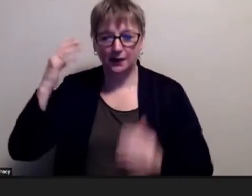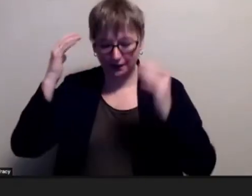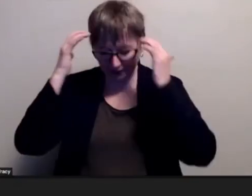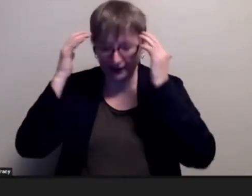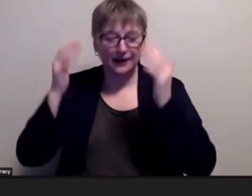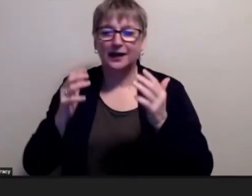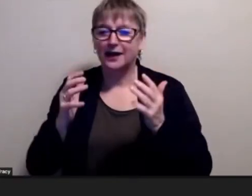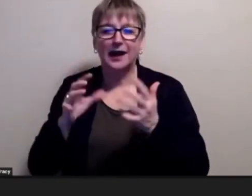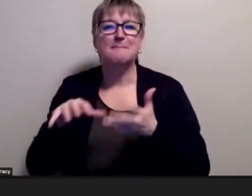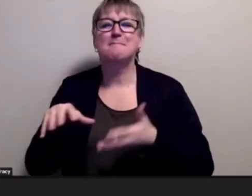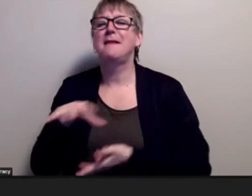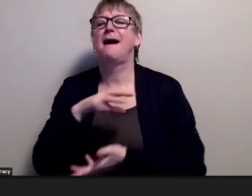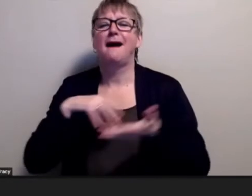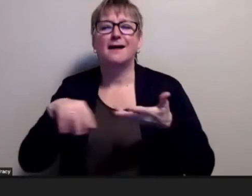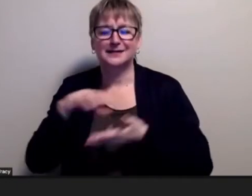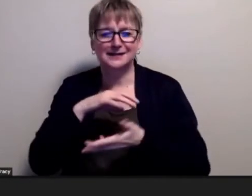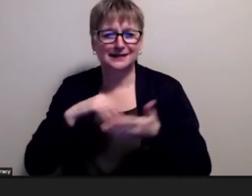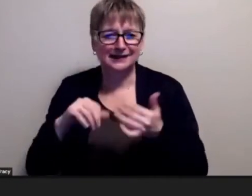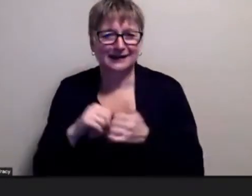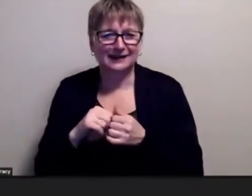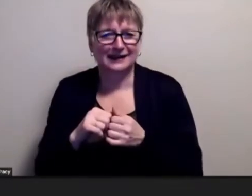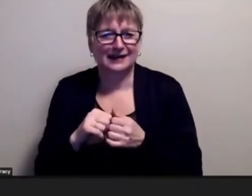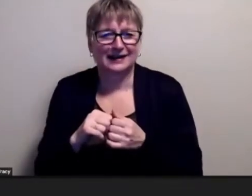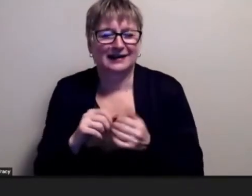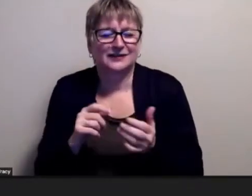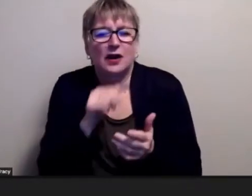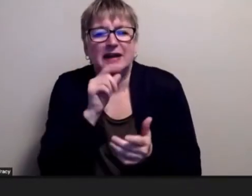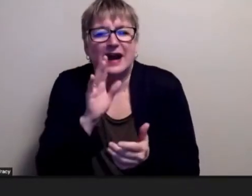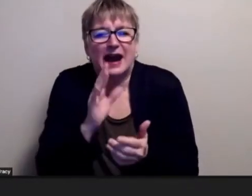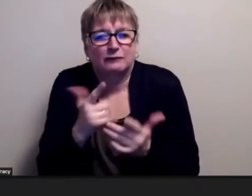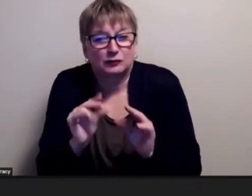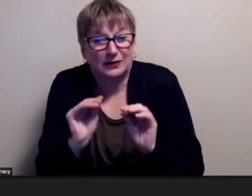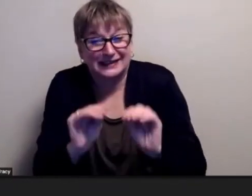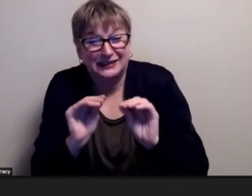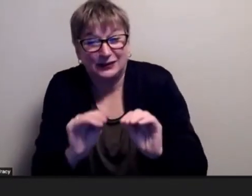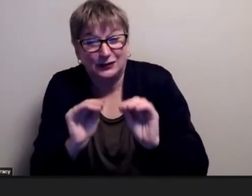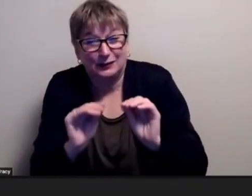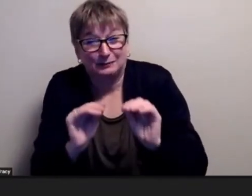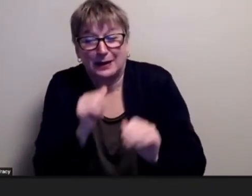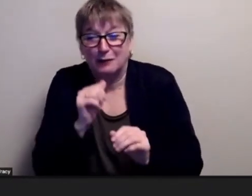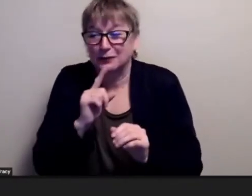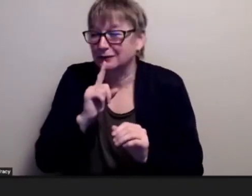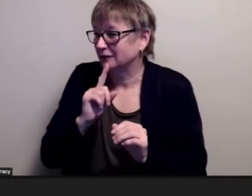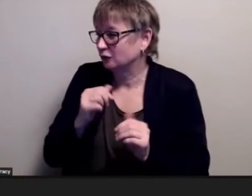and i didn't know i just really didn't get a sense of what you were picking up but lo and behold